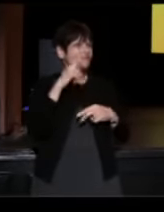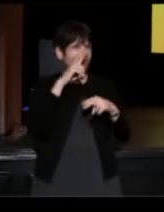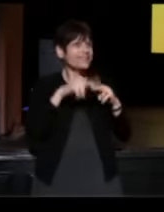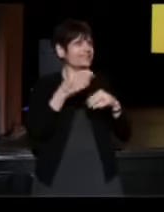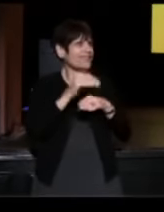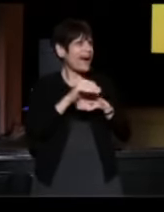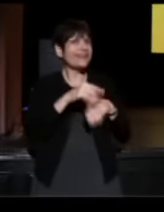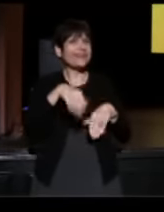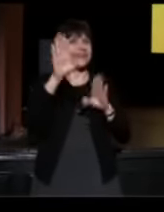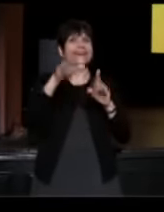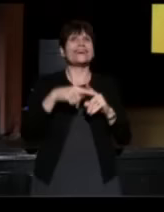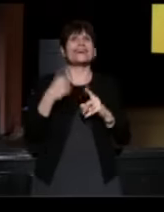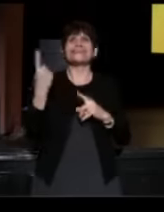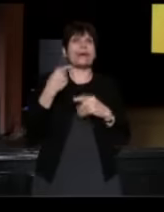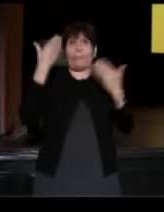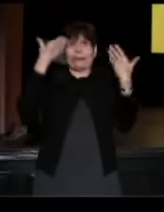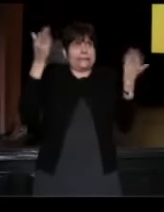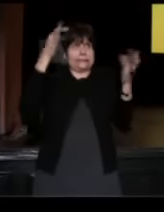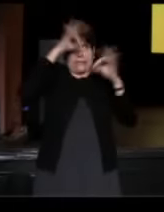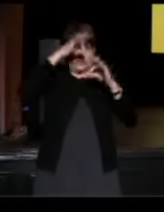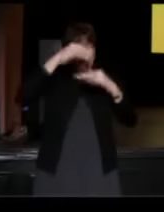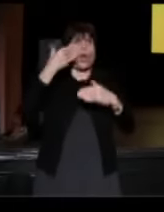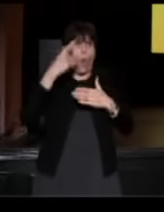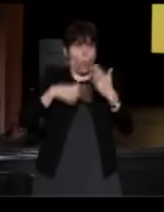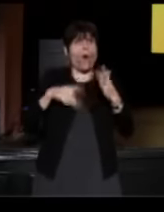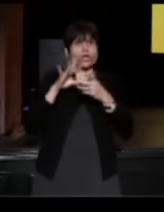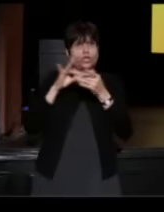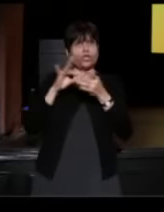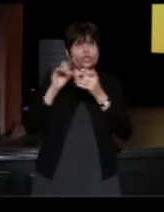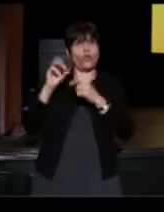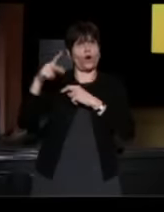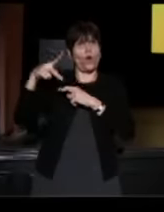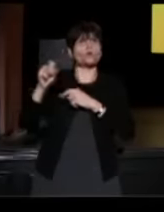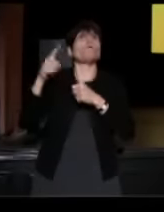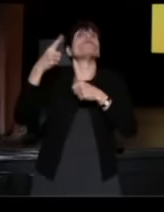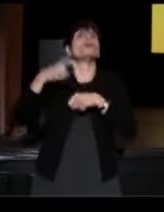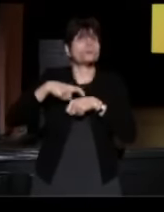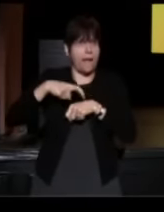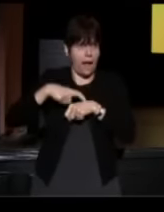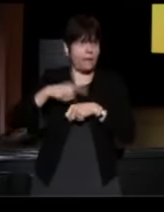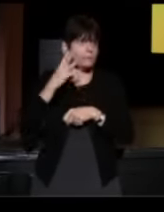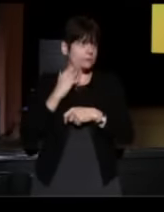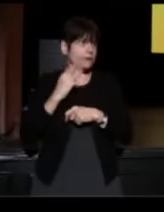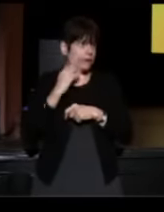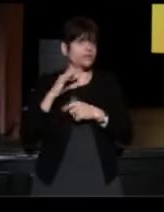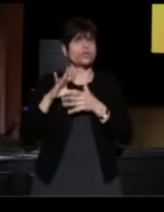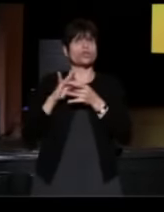Somebody doesn't know what StoryCorps is or this will be like the first time in history, OK. Well you all-- that's great.